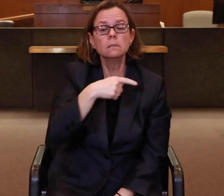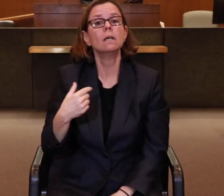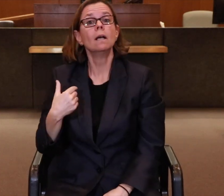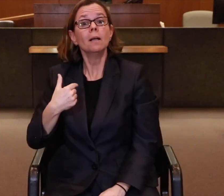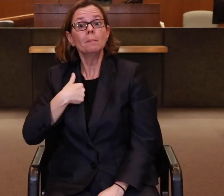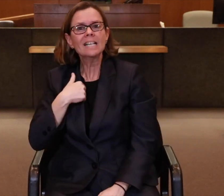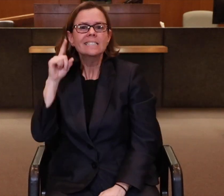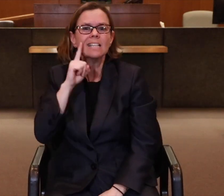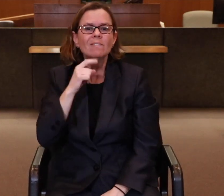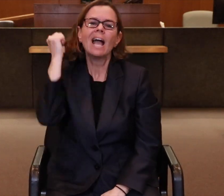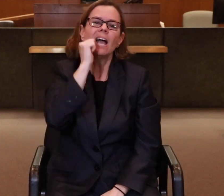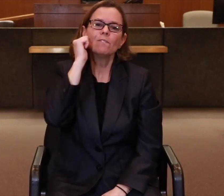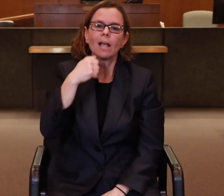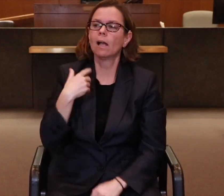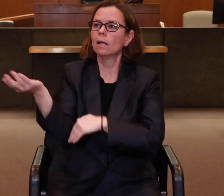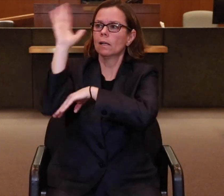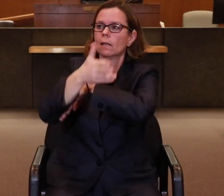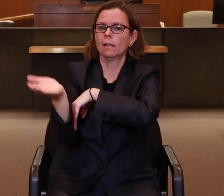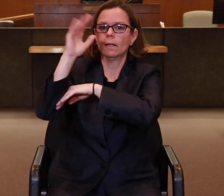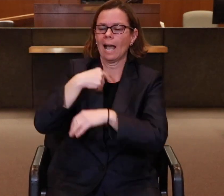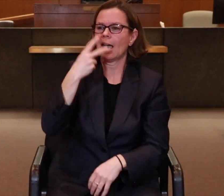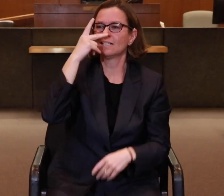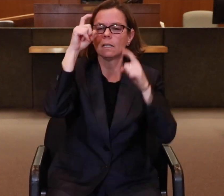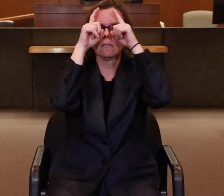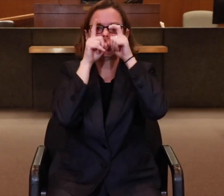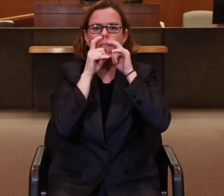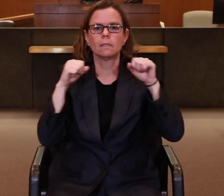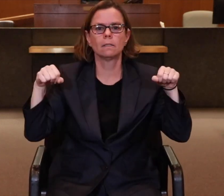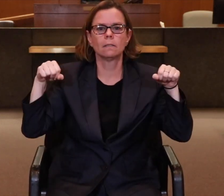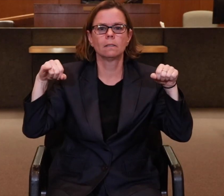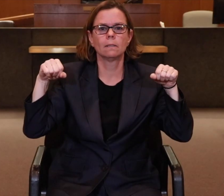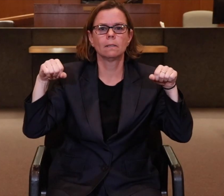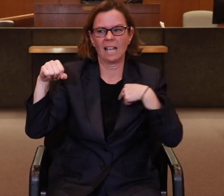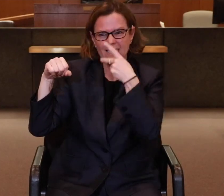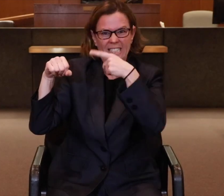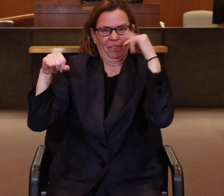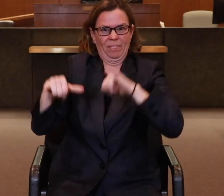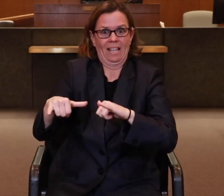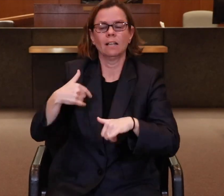However, as a Deaf person who uses ASL every day -- I notice those facial expressions and signing styles all day.